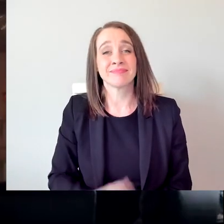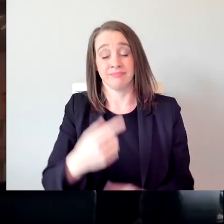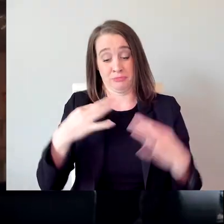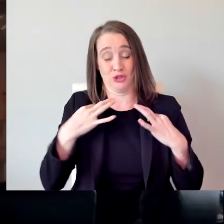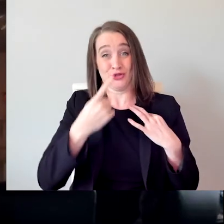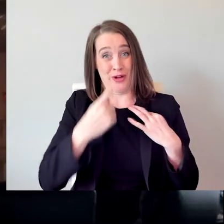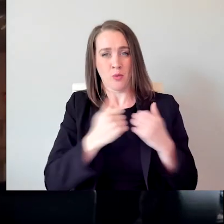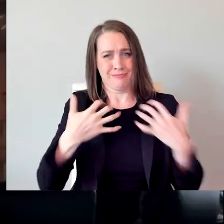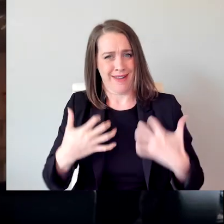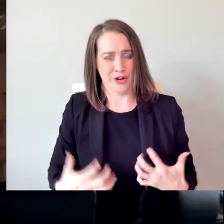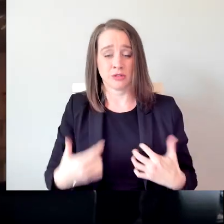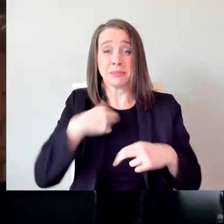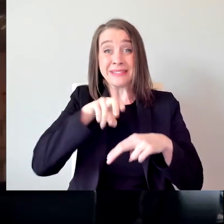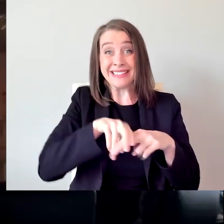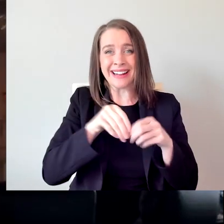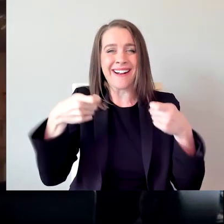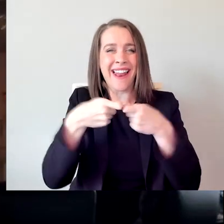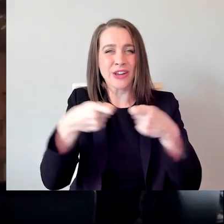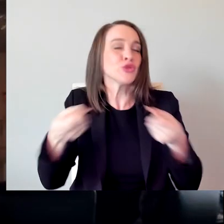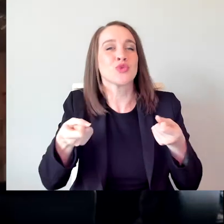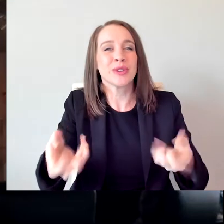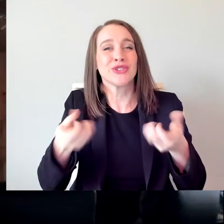and I'm sitting in a power wheelchair in my home theater.